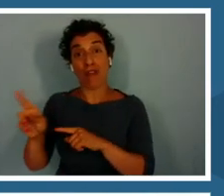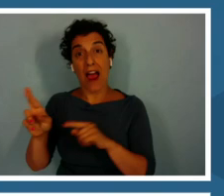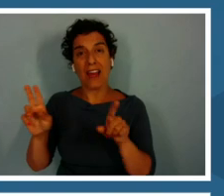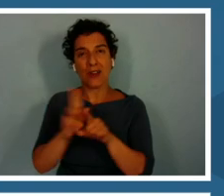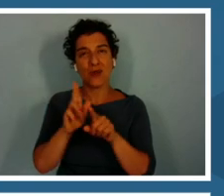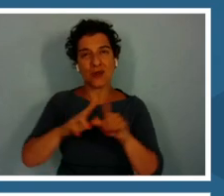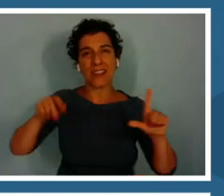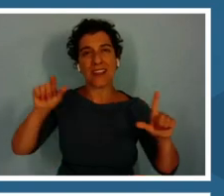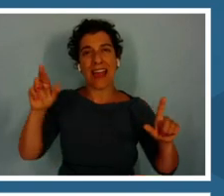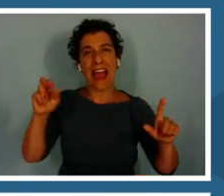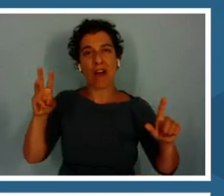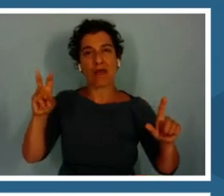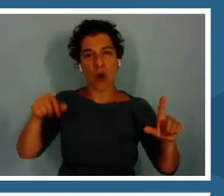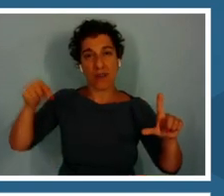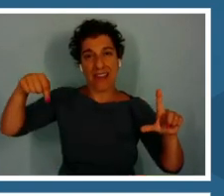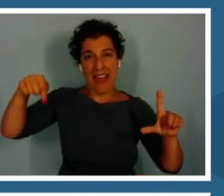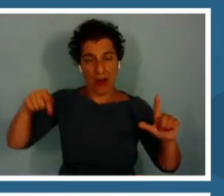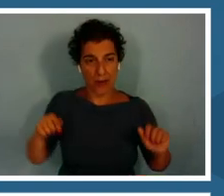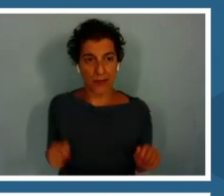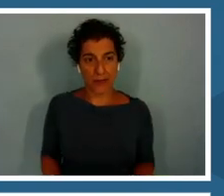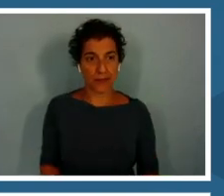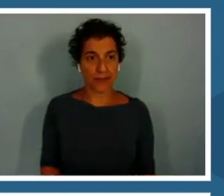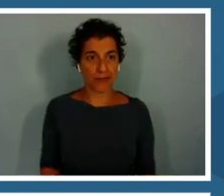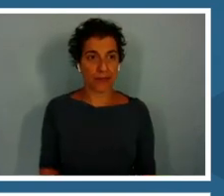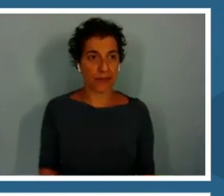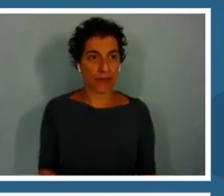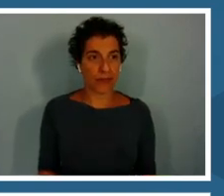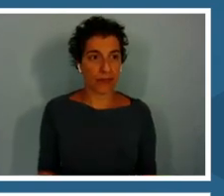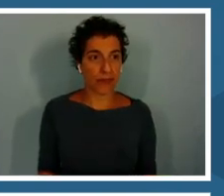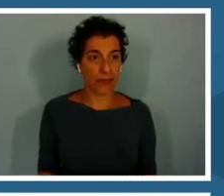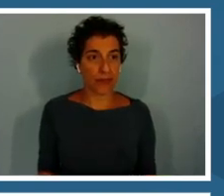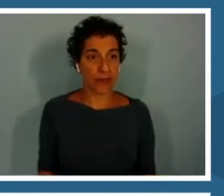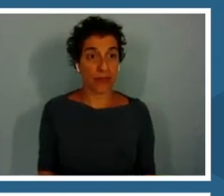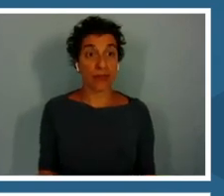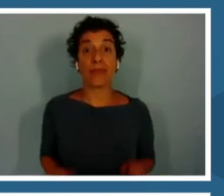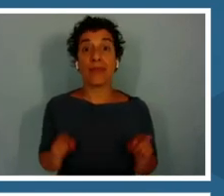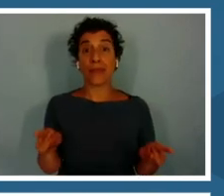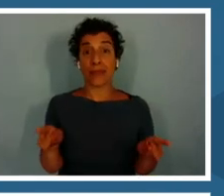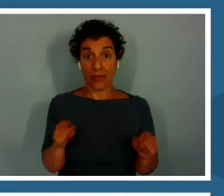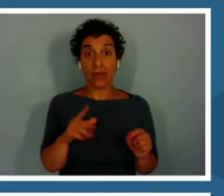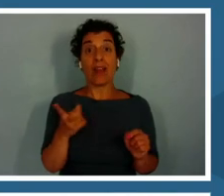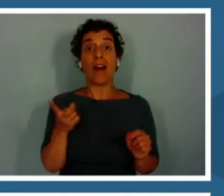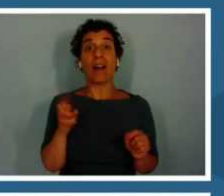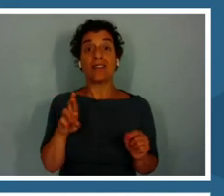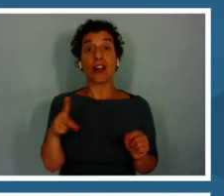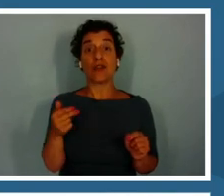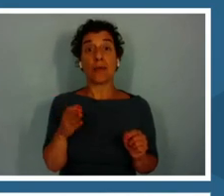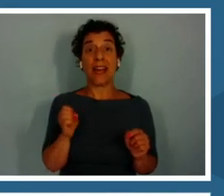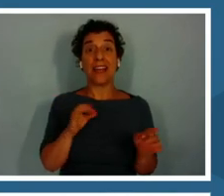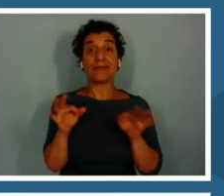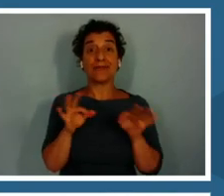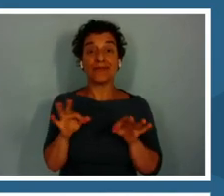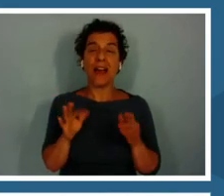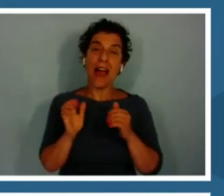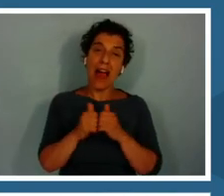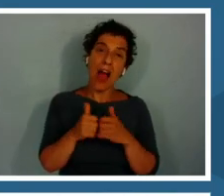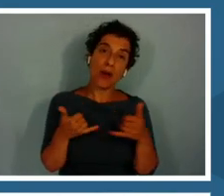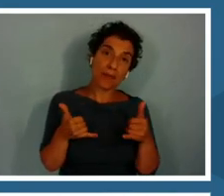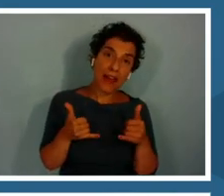In this, Dr. page is explaining about the basics of how to play, how to move, and the